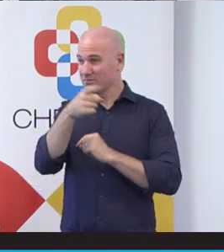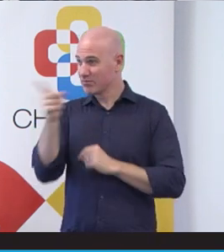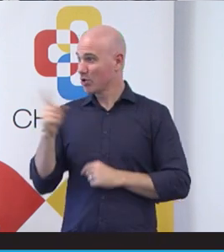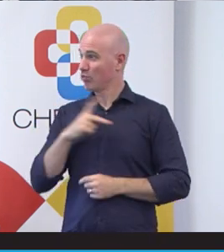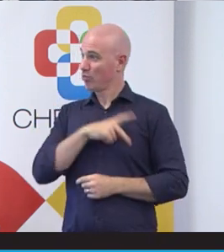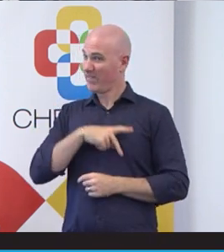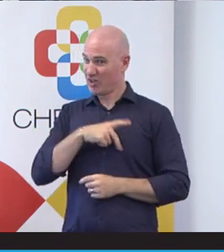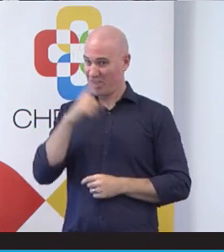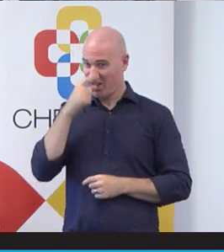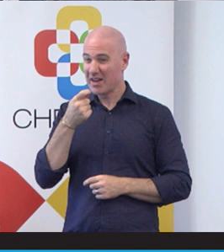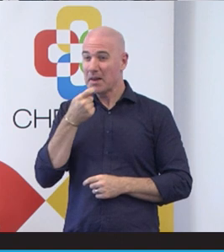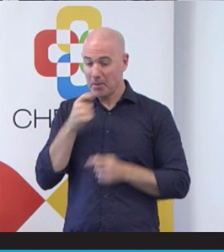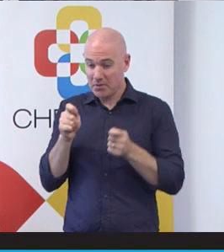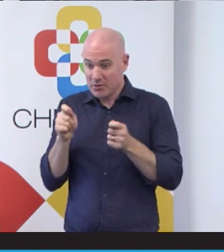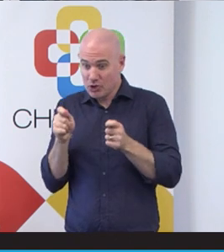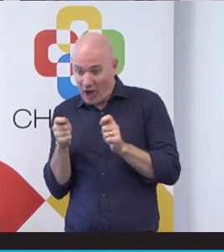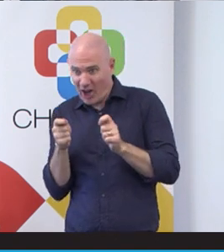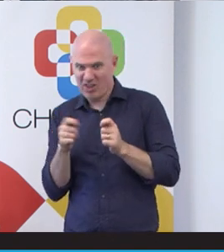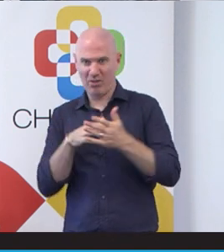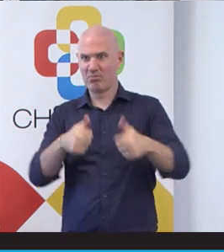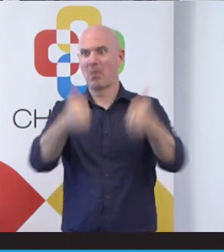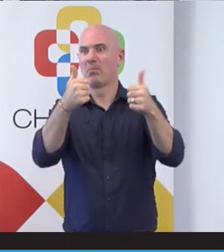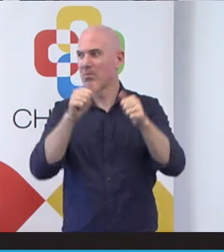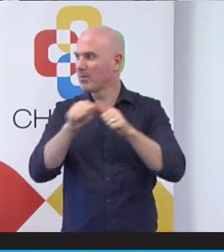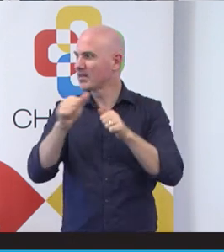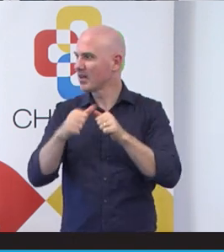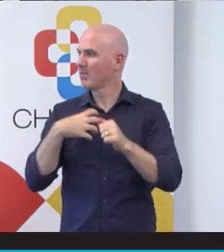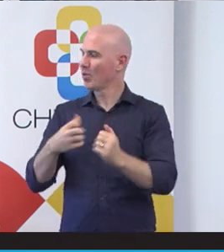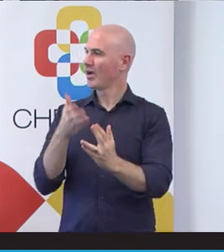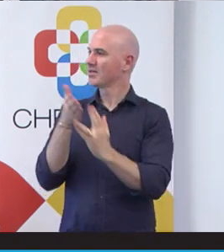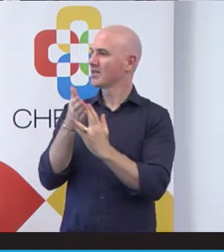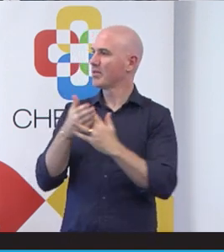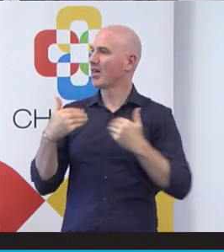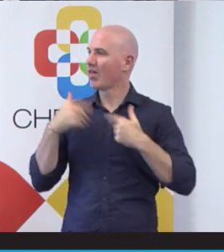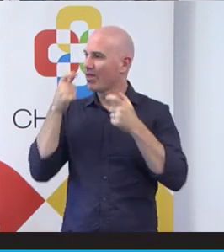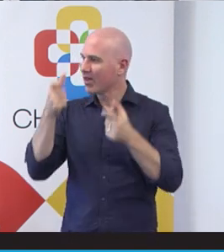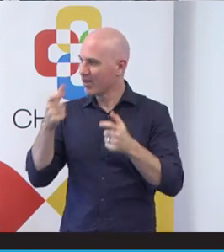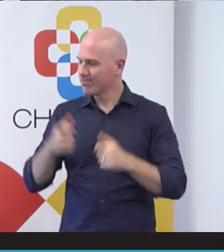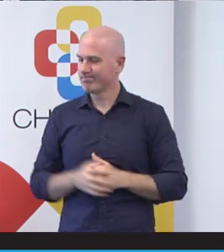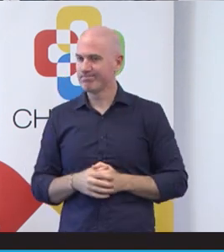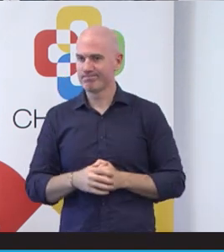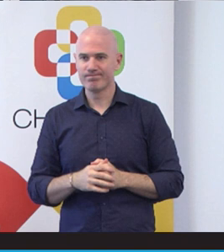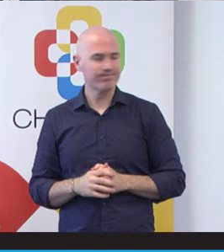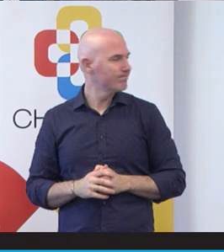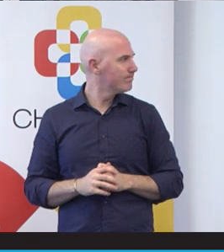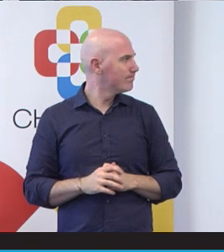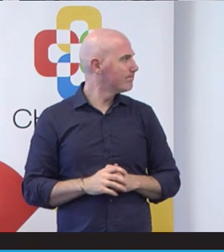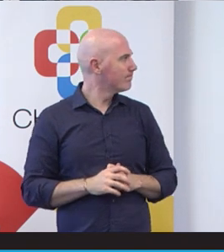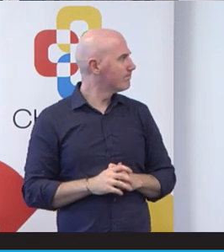you practice to be able to make health care more accessible for people with disability.